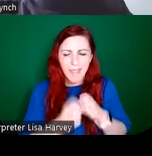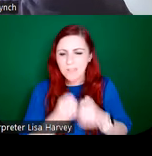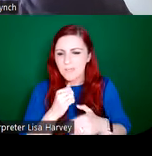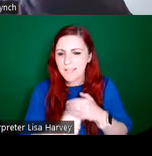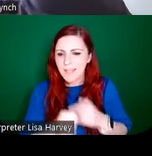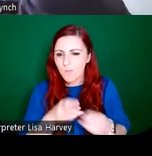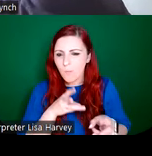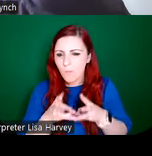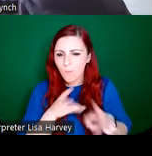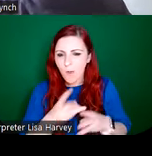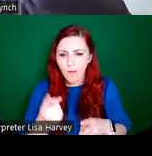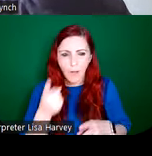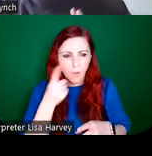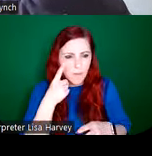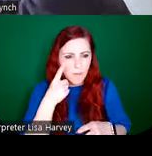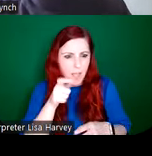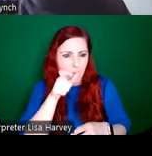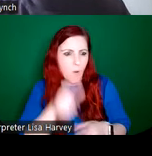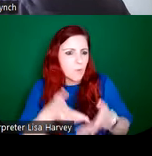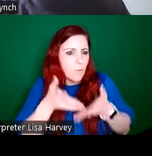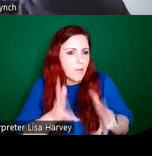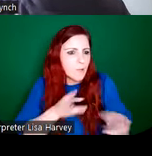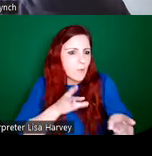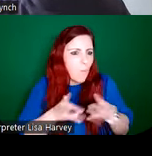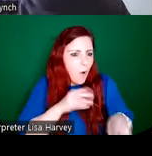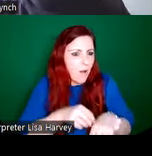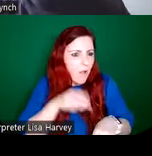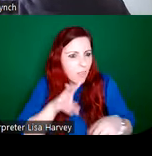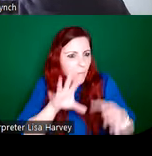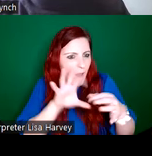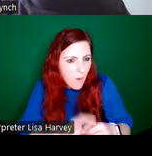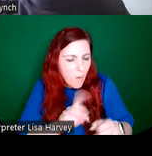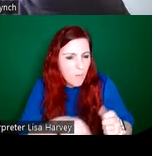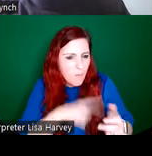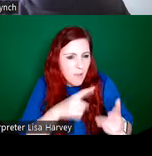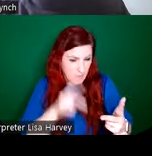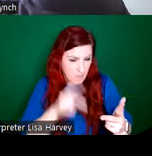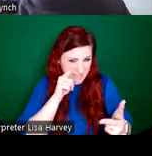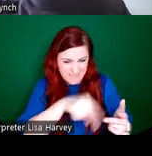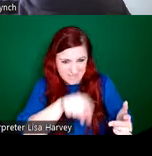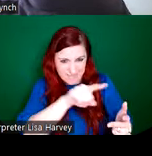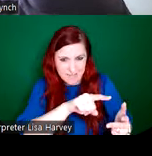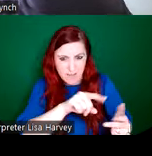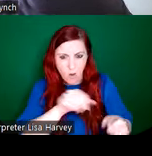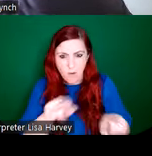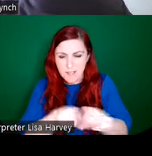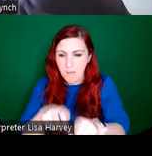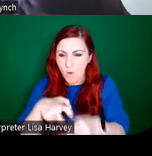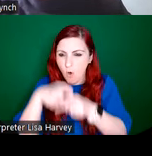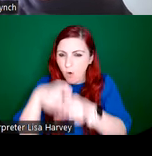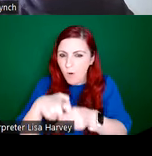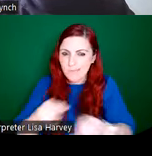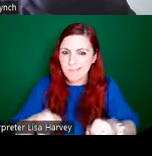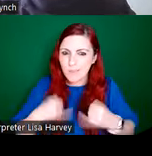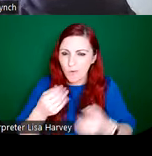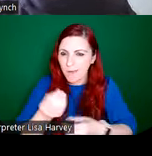the kind of sleeping cabby man, the sleeping cab man and the the horse enjoying